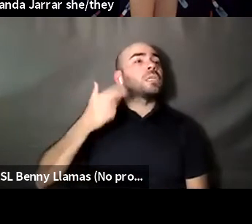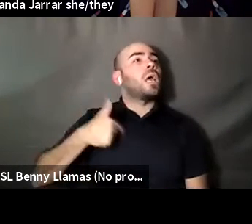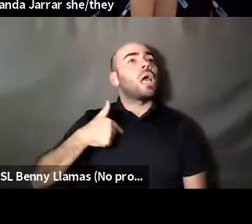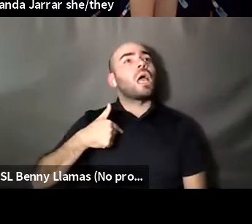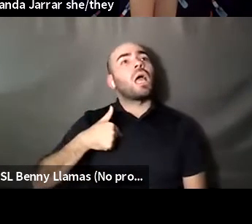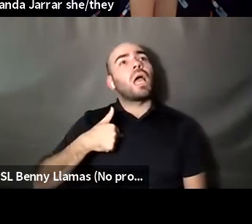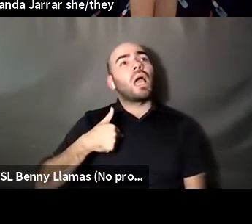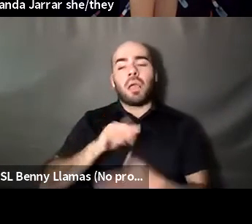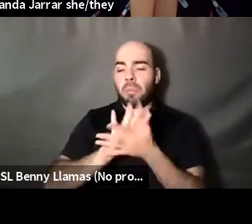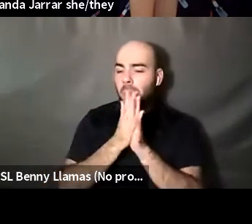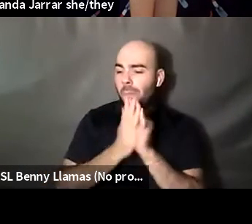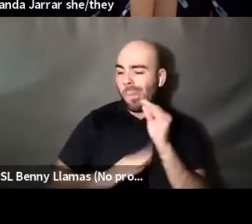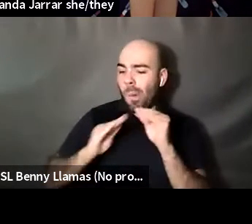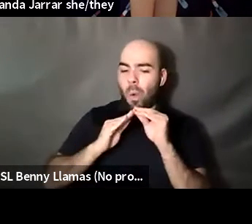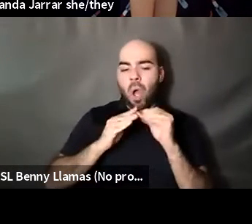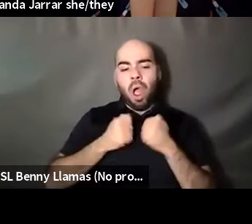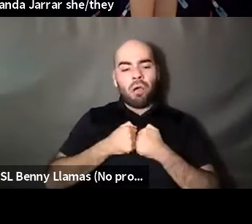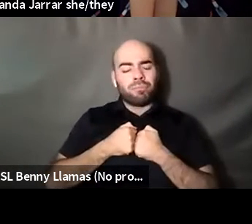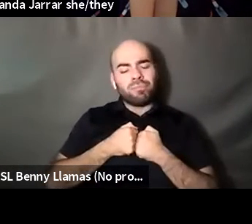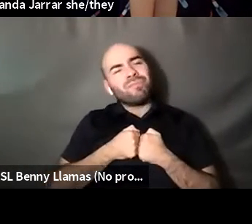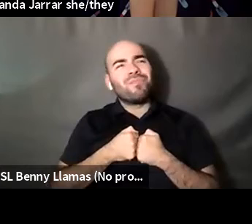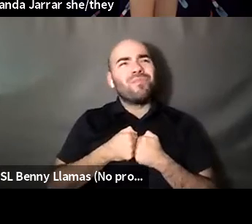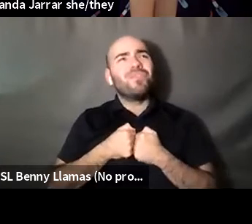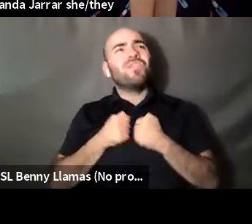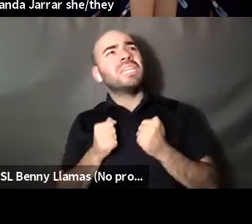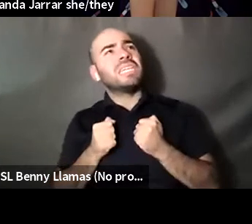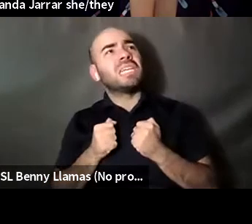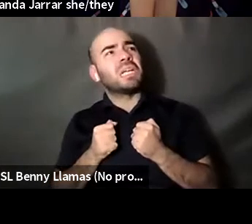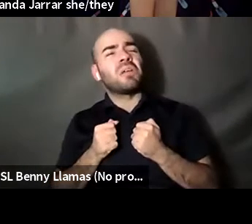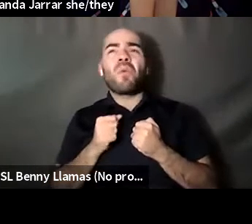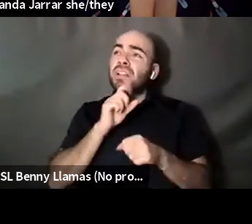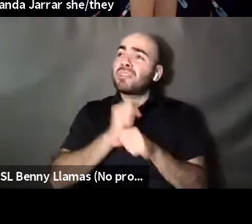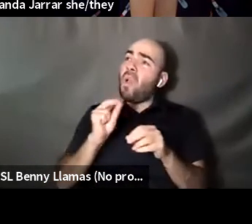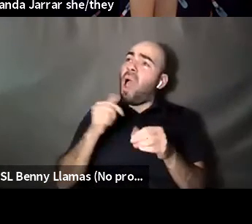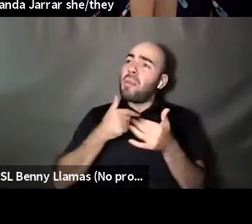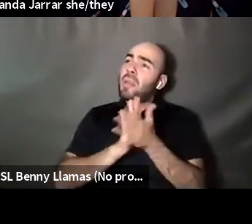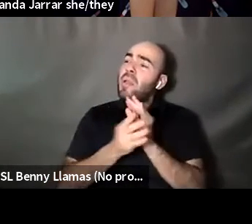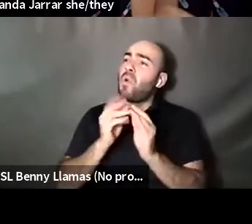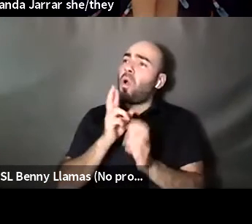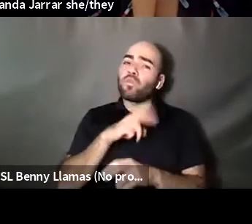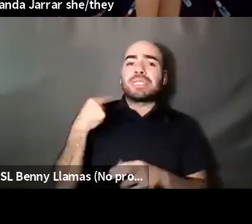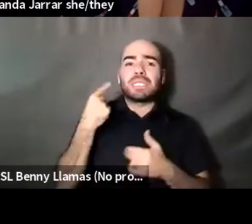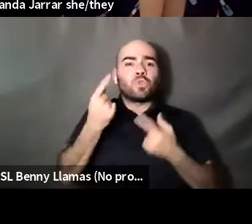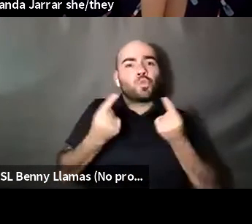Nahshon Anderson: More not free, but maybe more. It actually made me take more risks in life. Nahshon Anderson: After I experienced what I did.